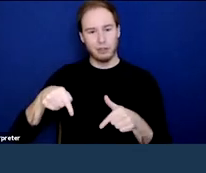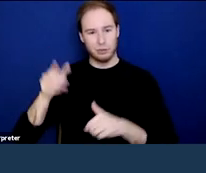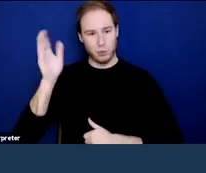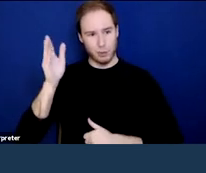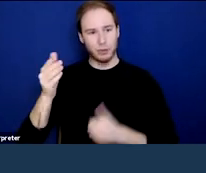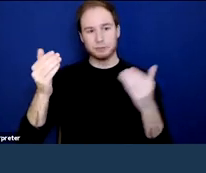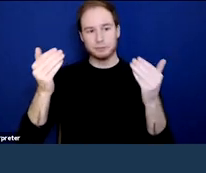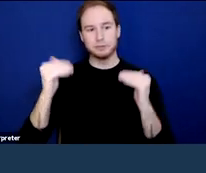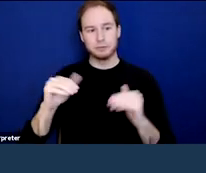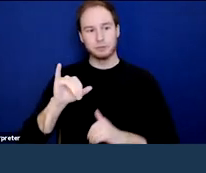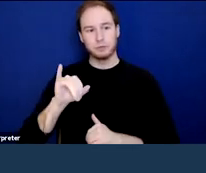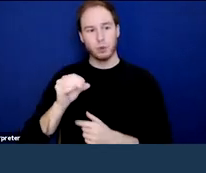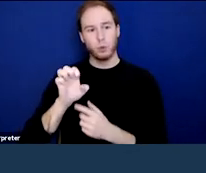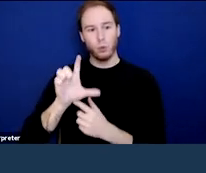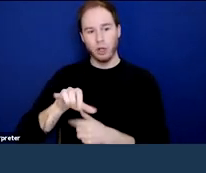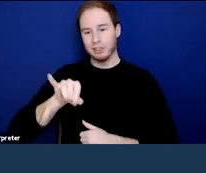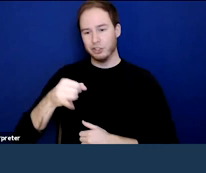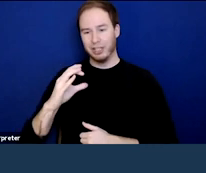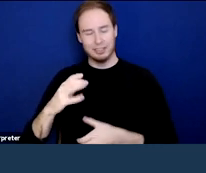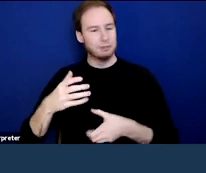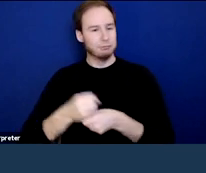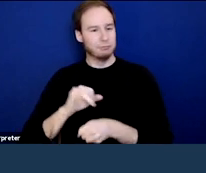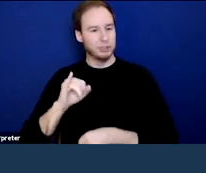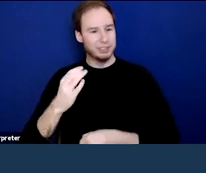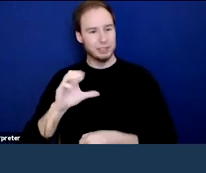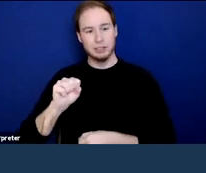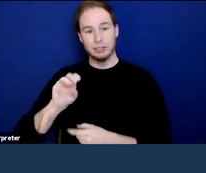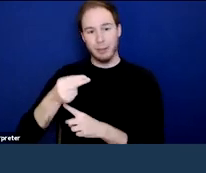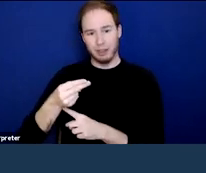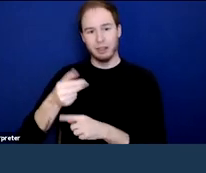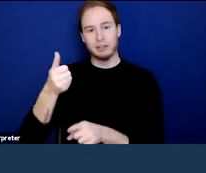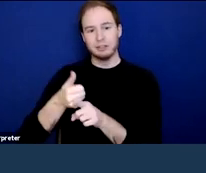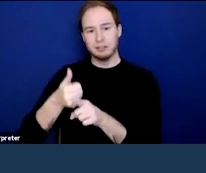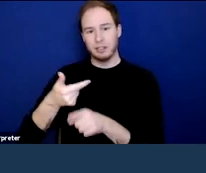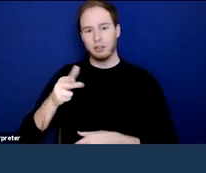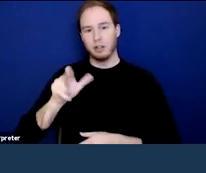who's a certified Peer Recovery Specialist with the VA Gulf Coast Veterans Health Care System.